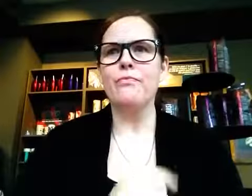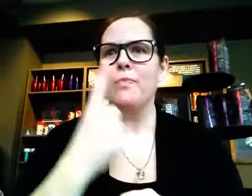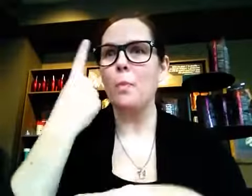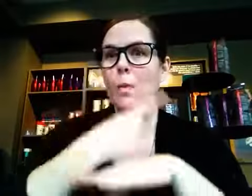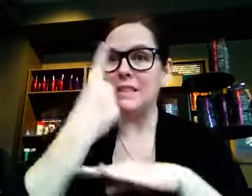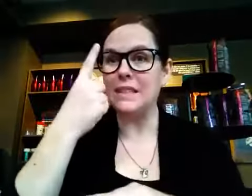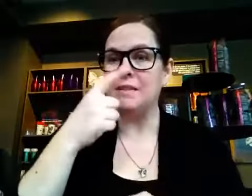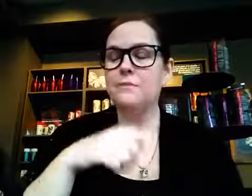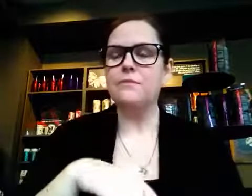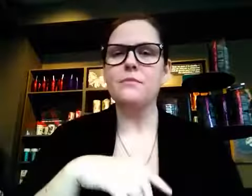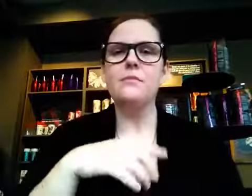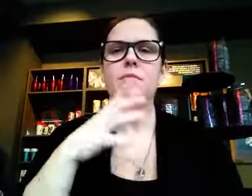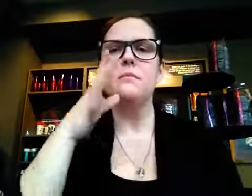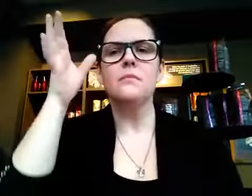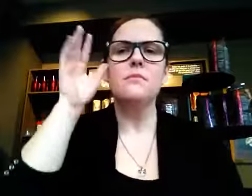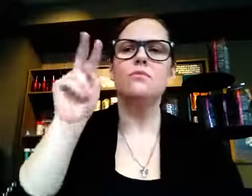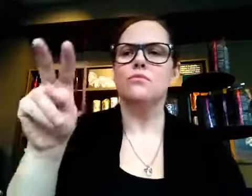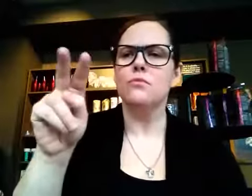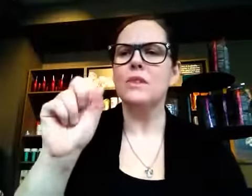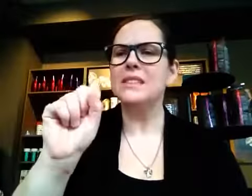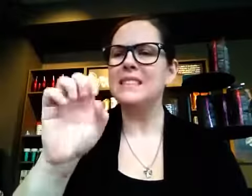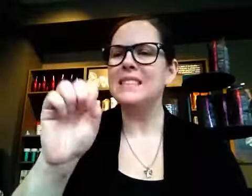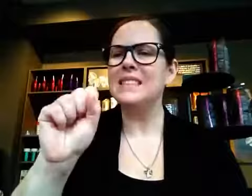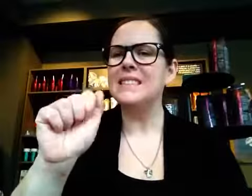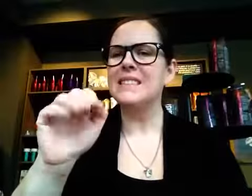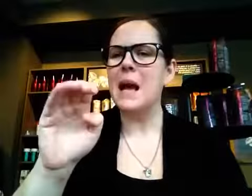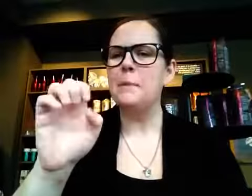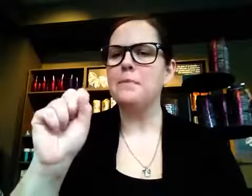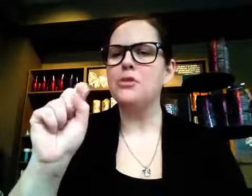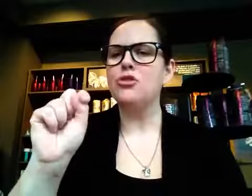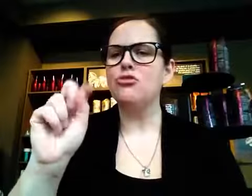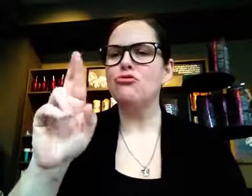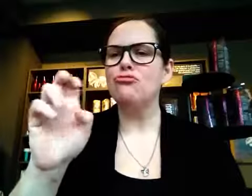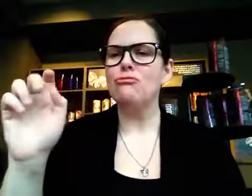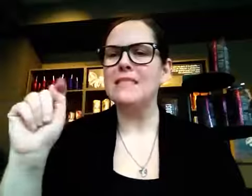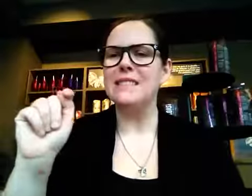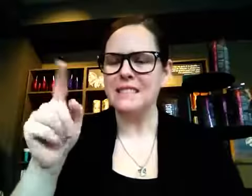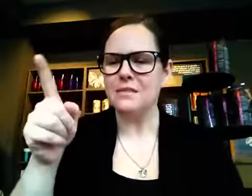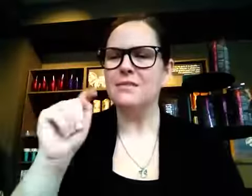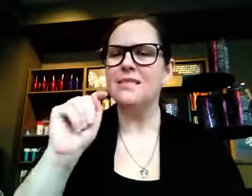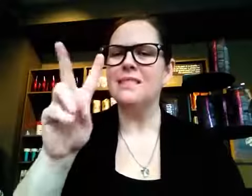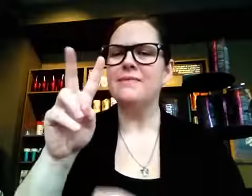One day Sesame Street was on TV,